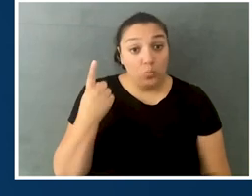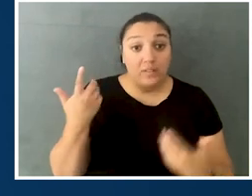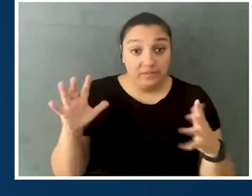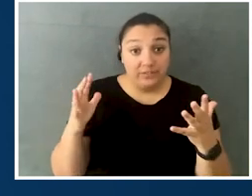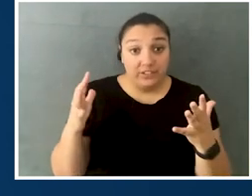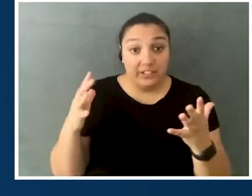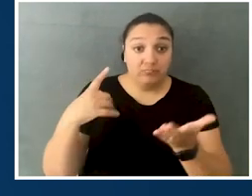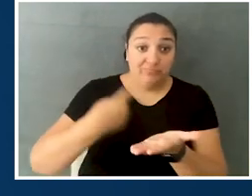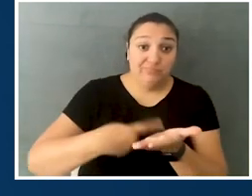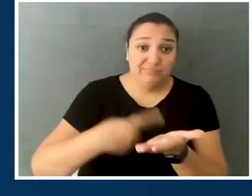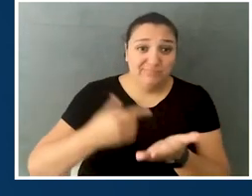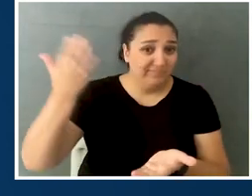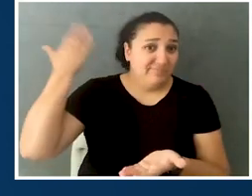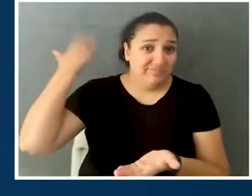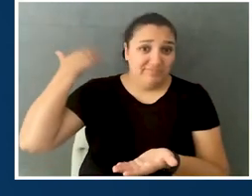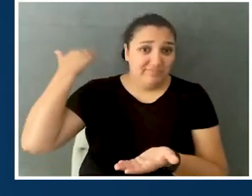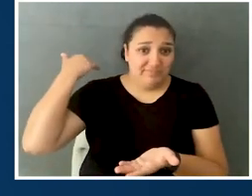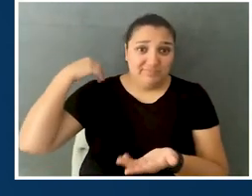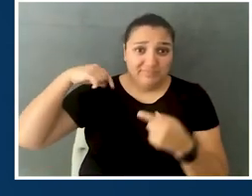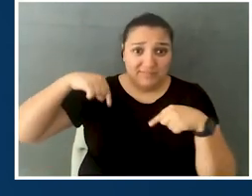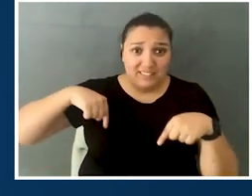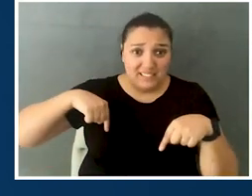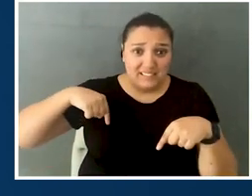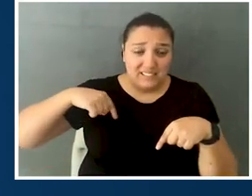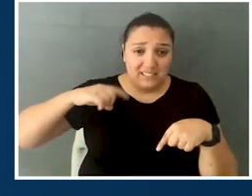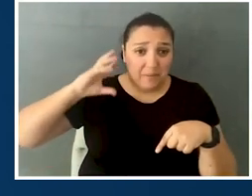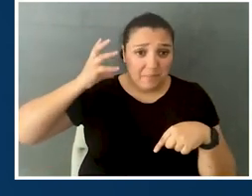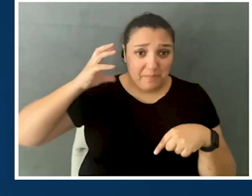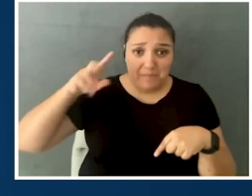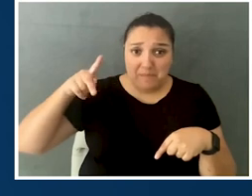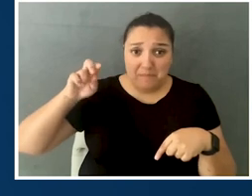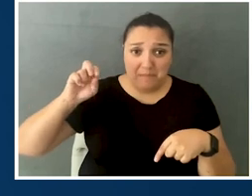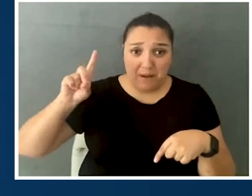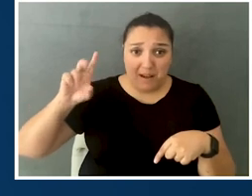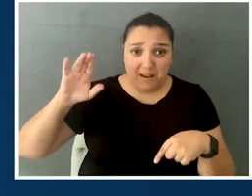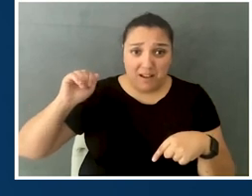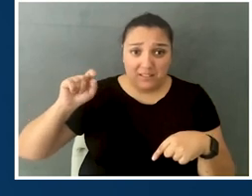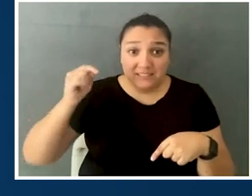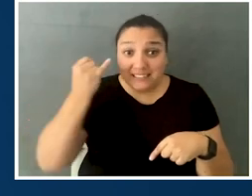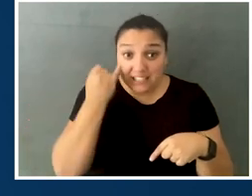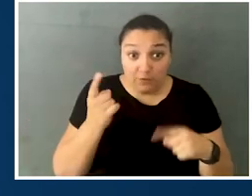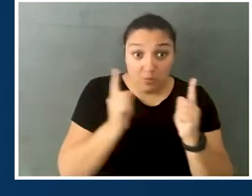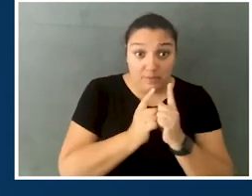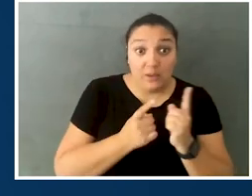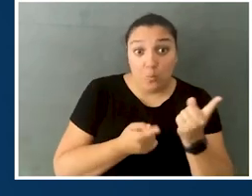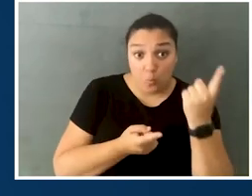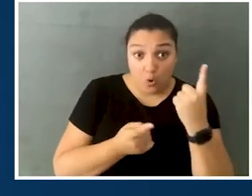in the past several recordings that we've done here, and we say it all the time at DRNY, that if you meet one person with a disability,